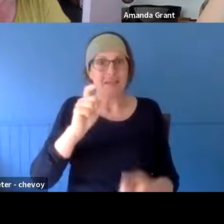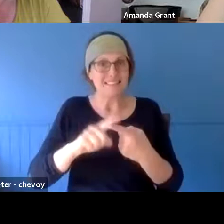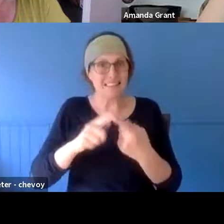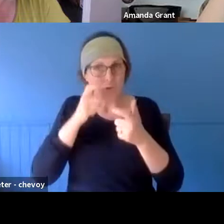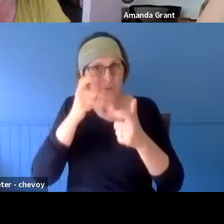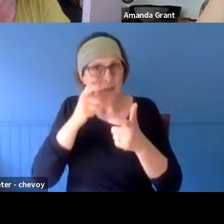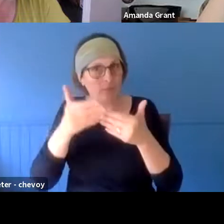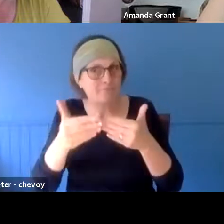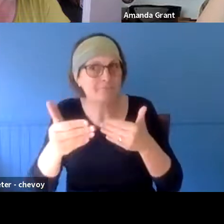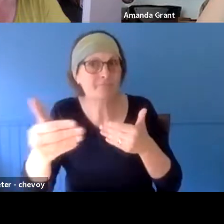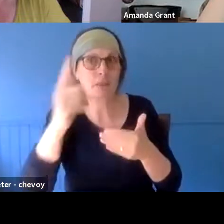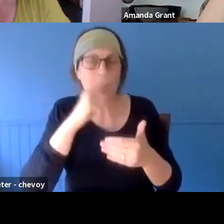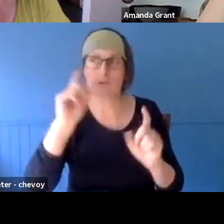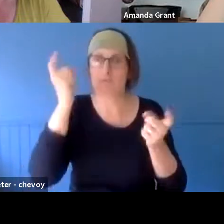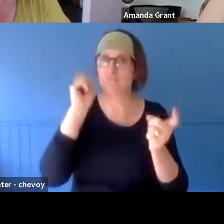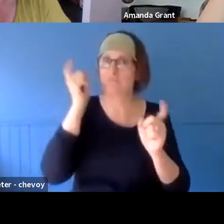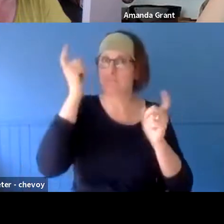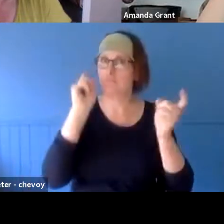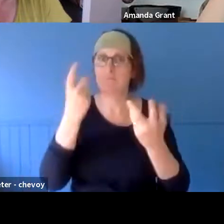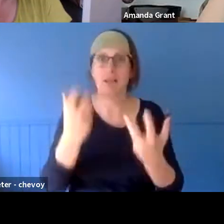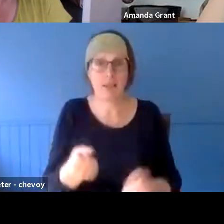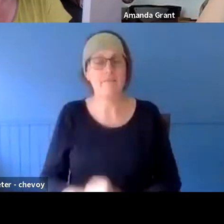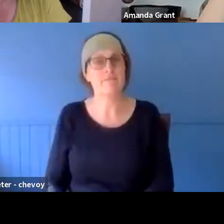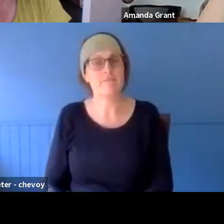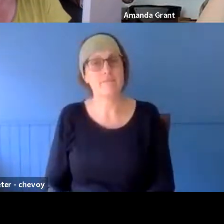terms of those - yeah, those responses or reactions that people